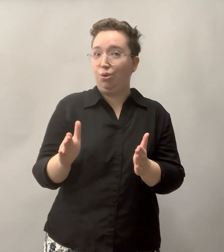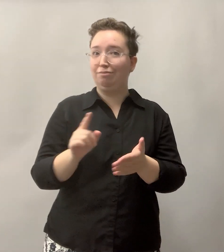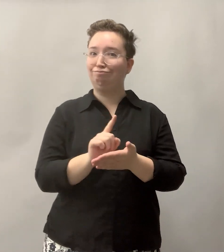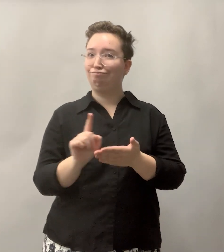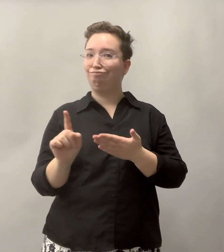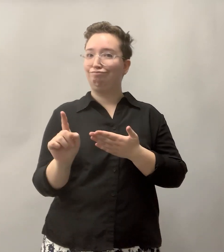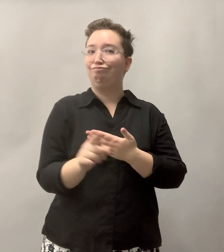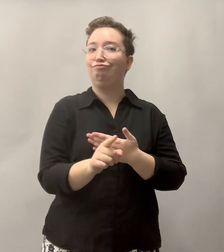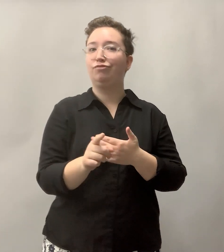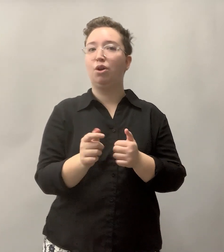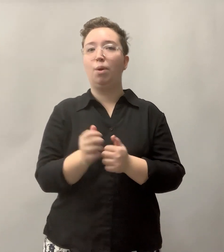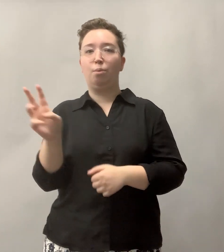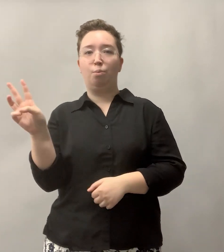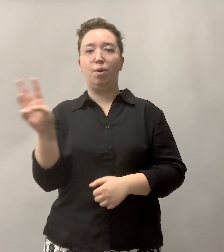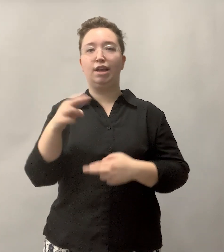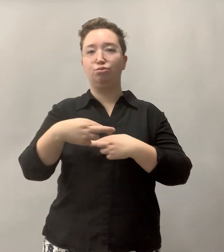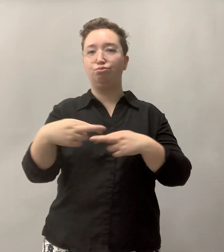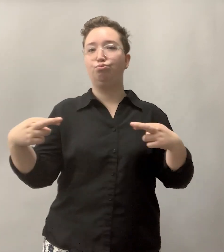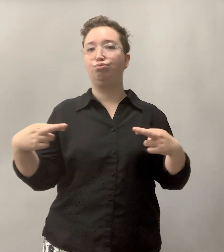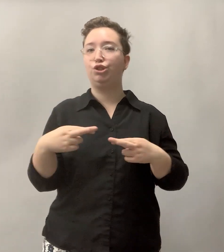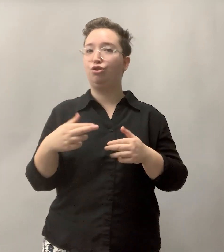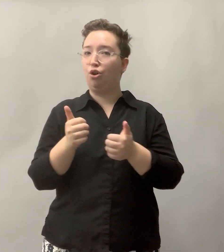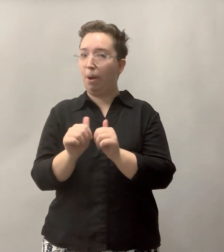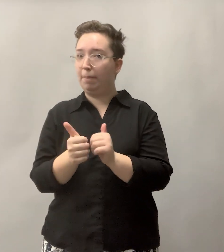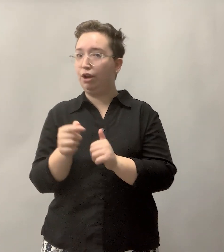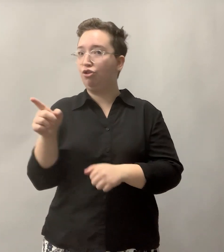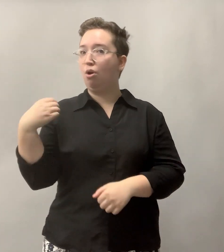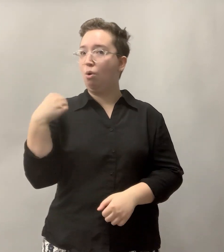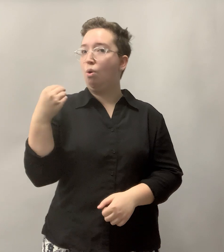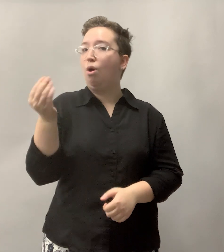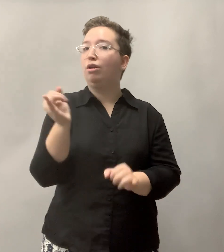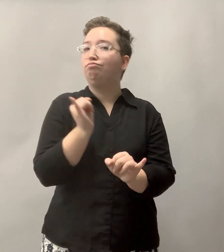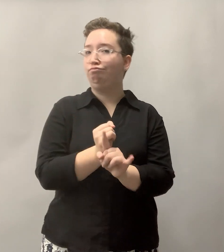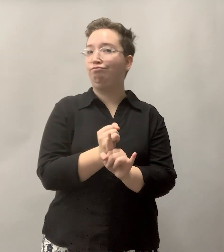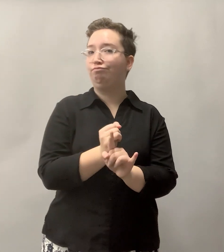gets underway next weekend with the West Regional competition at Oregon School for the Deaf.